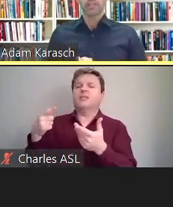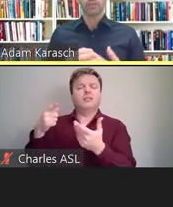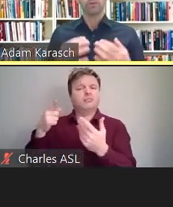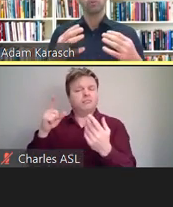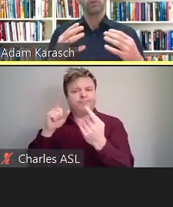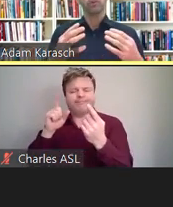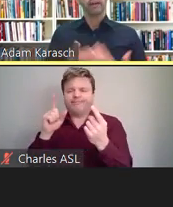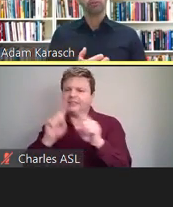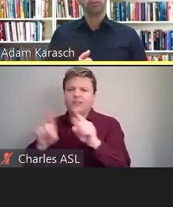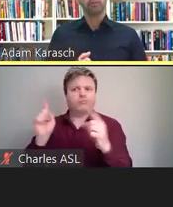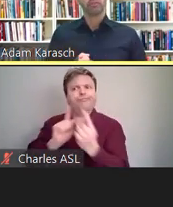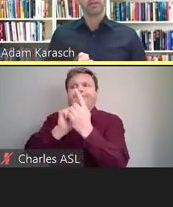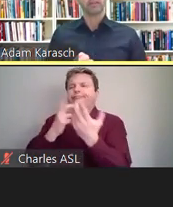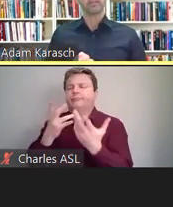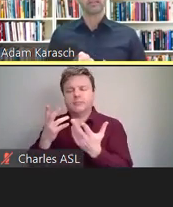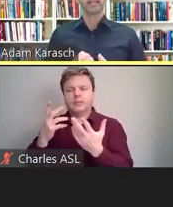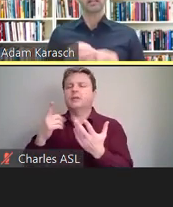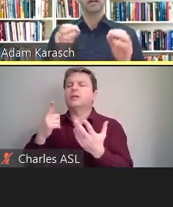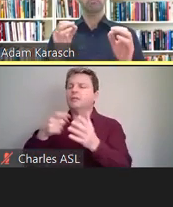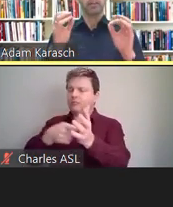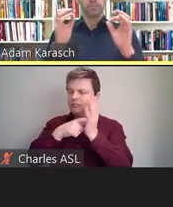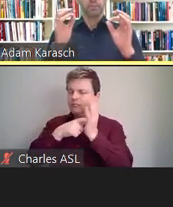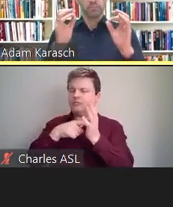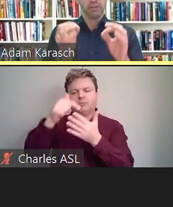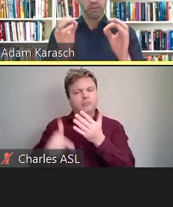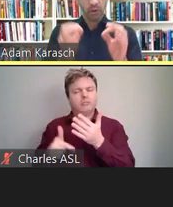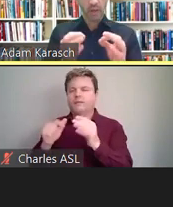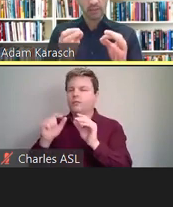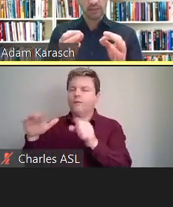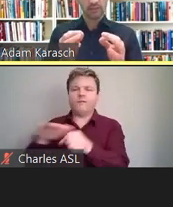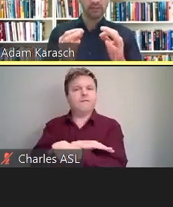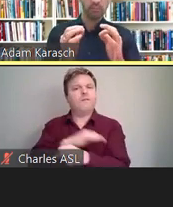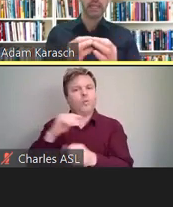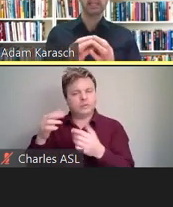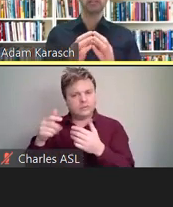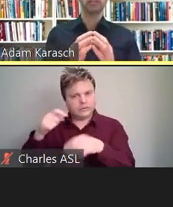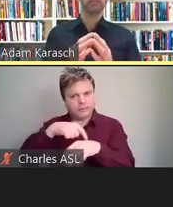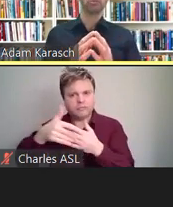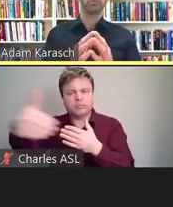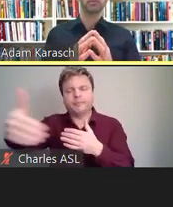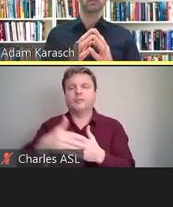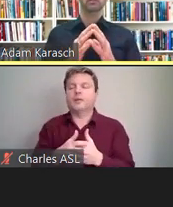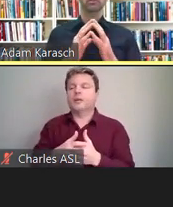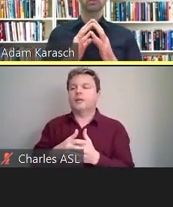So what you have to remember is that upon a specific request by an individual who